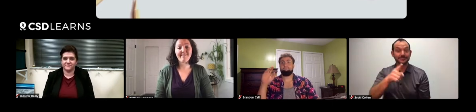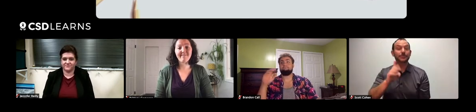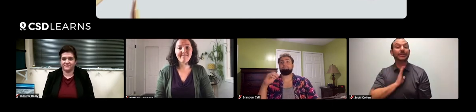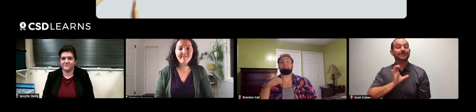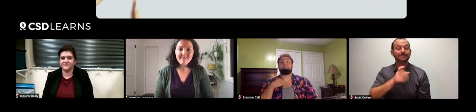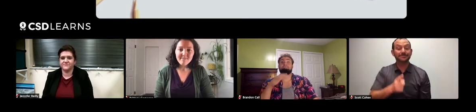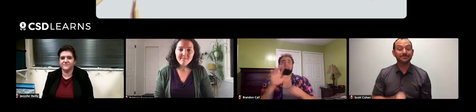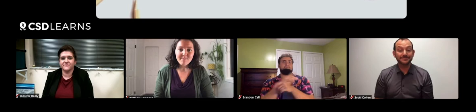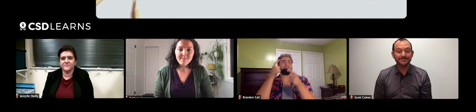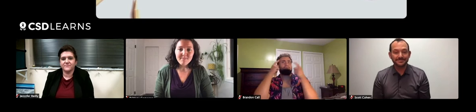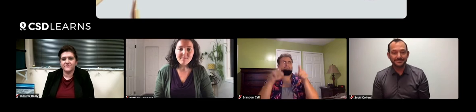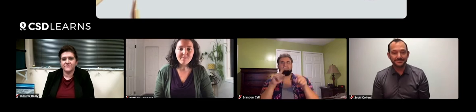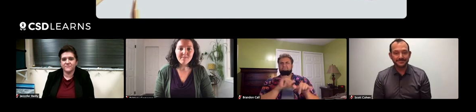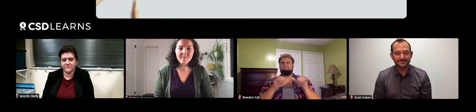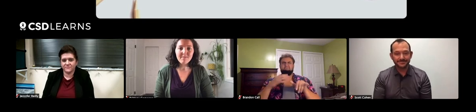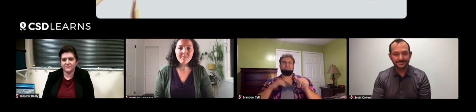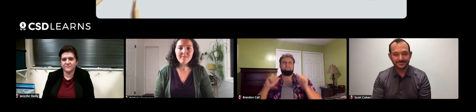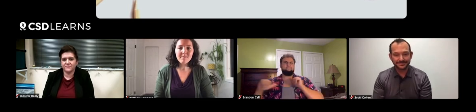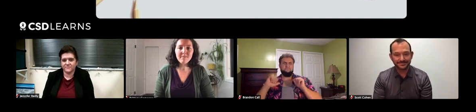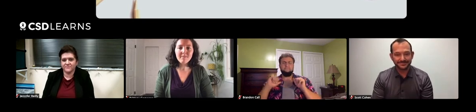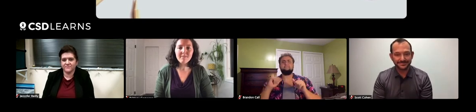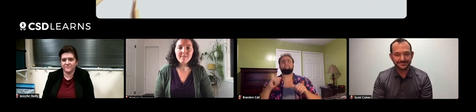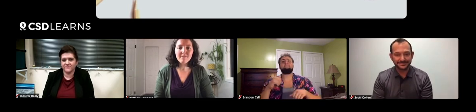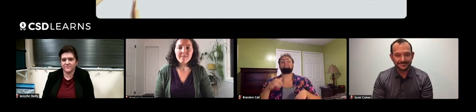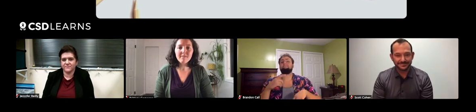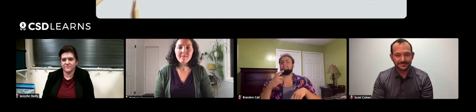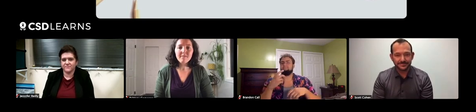I completely agree. It's somewhat similar with my show.